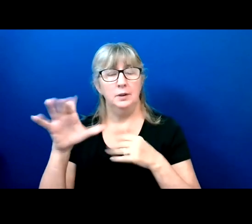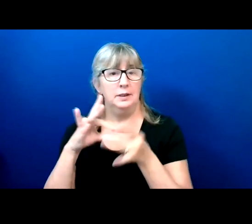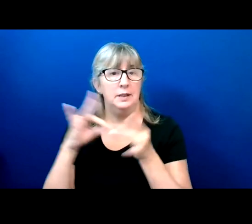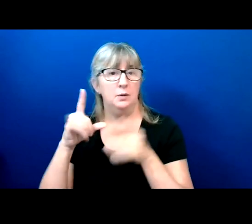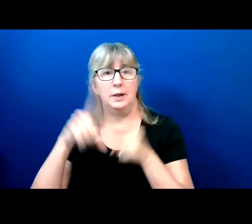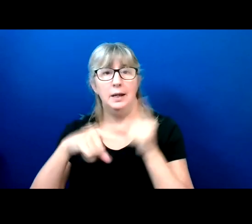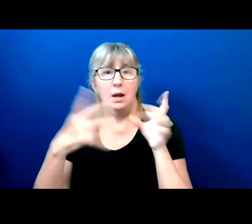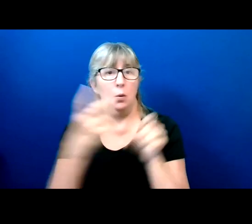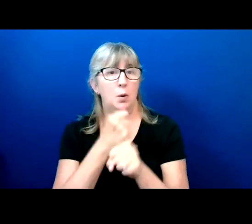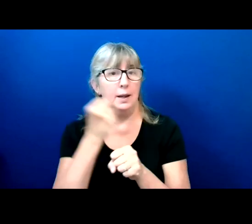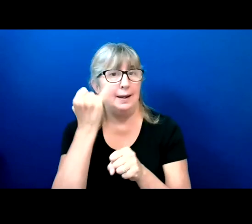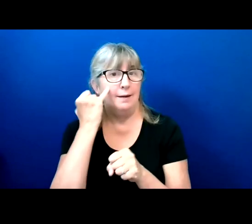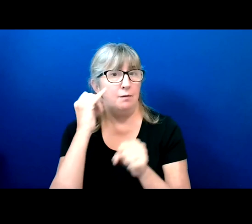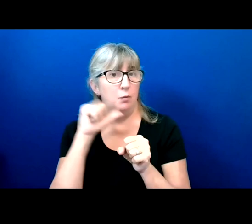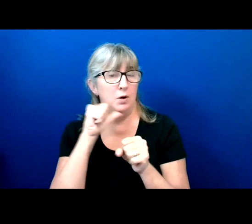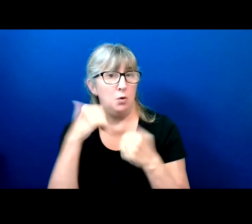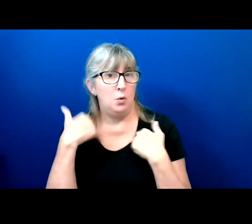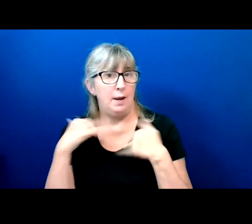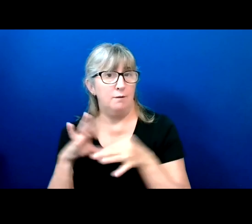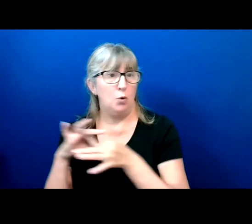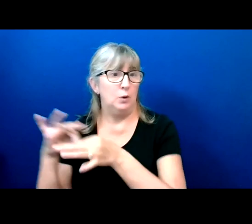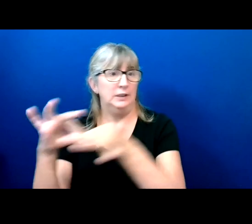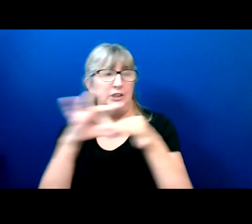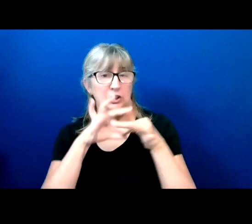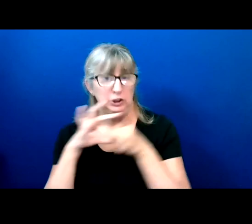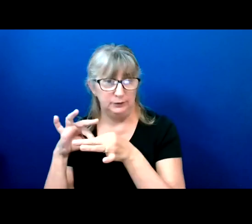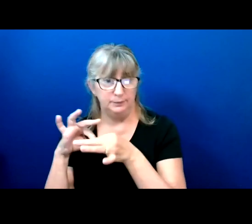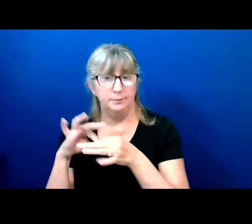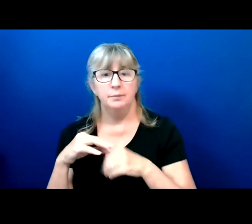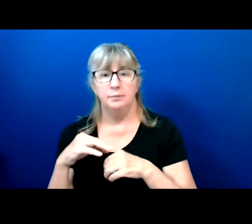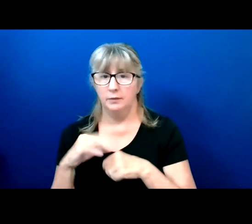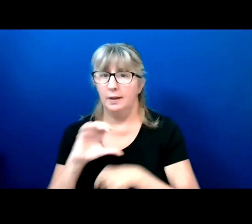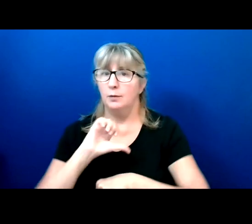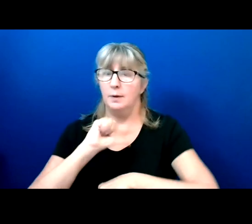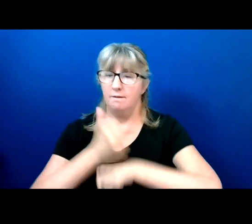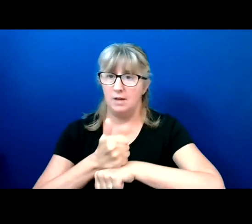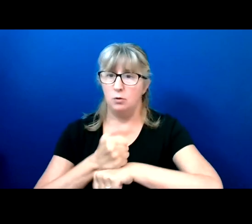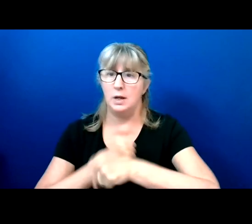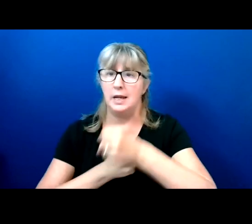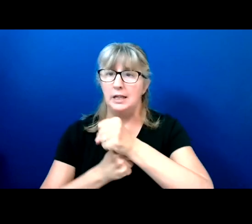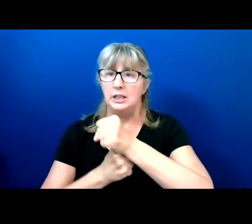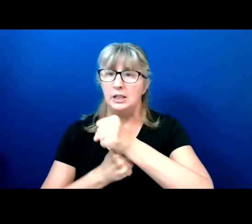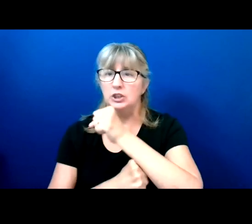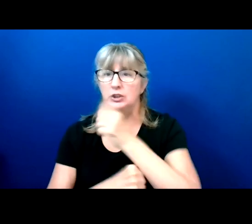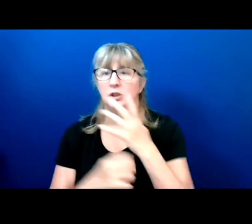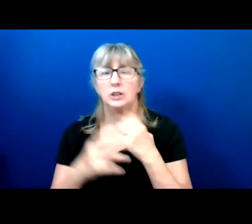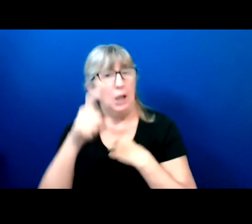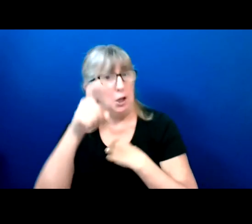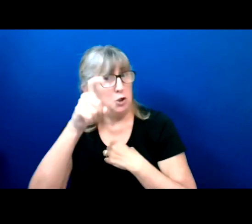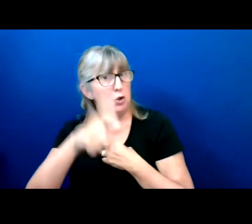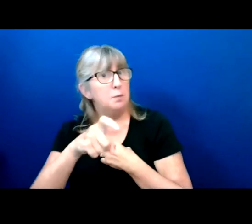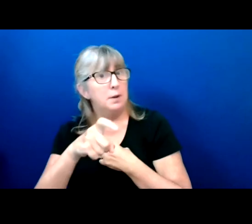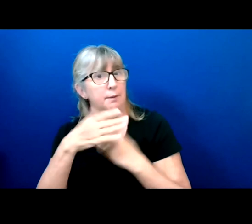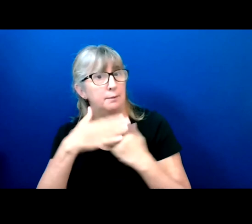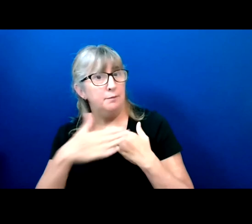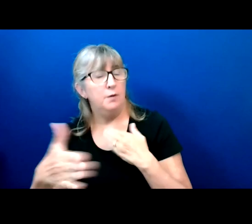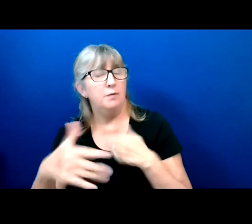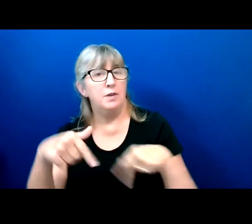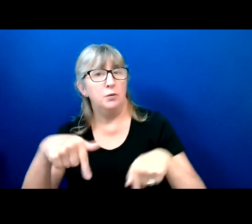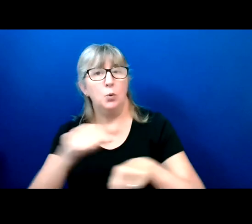And that's definitely, I think it's been a foundation and attributed foundation of our work.